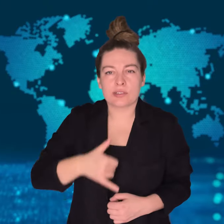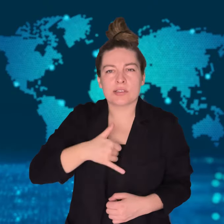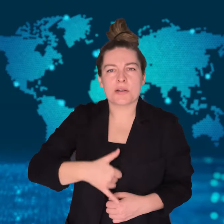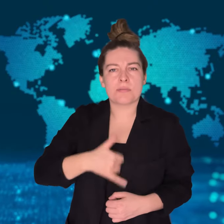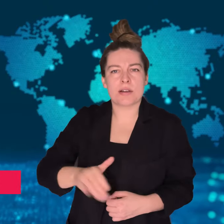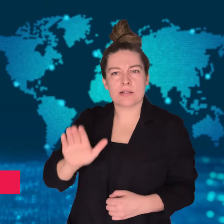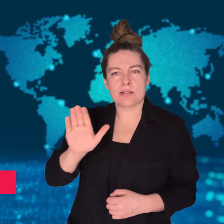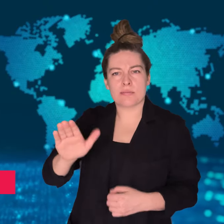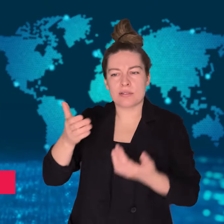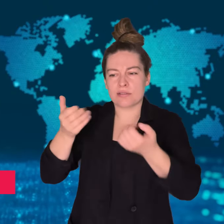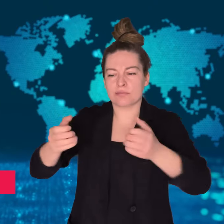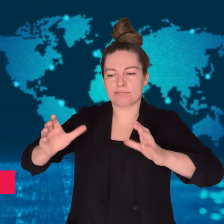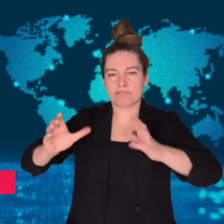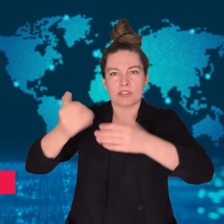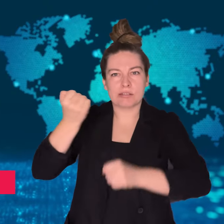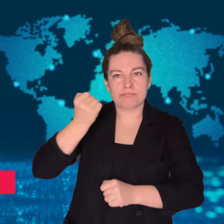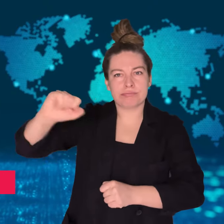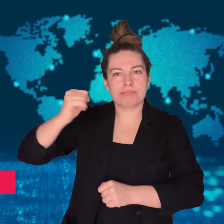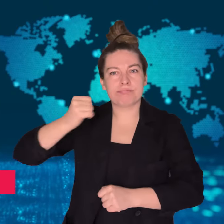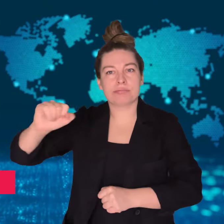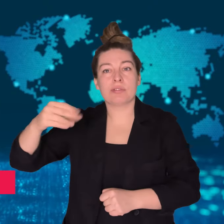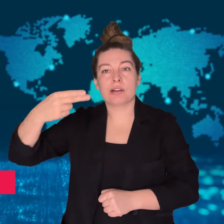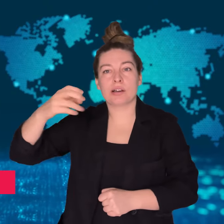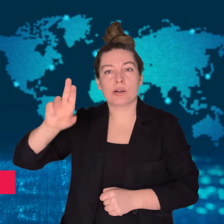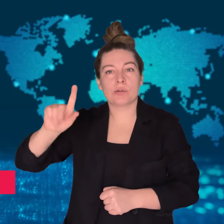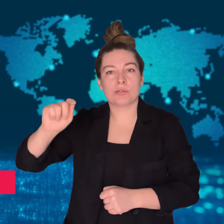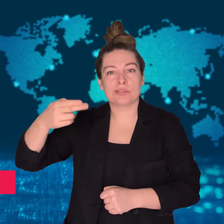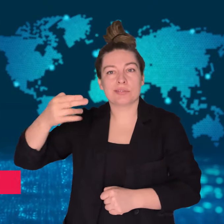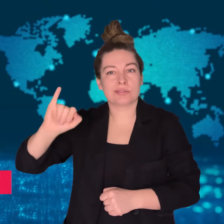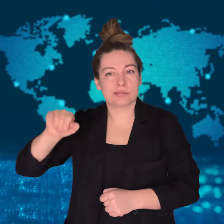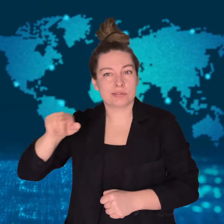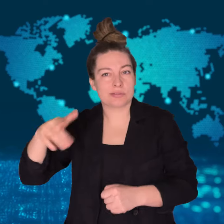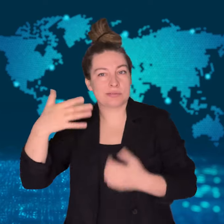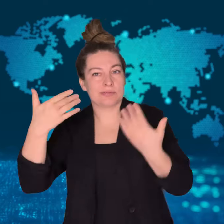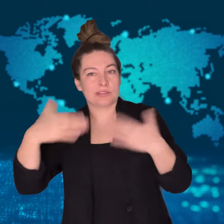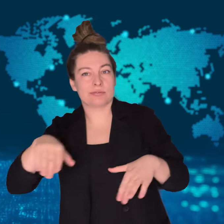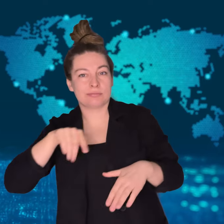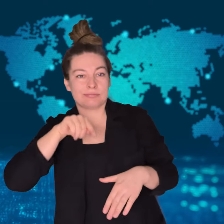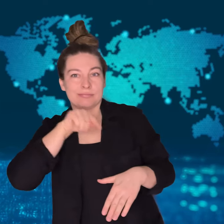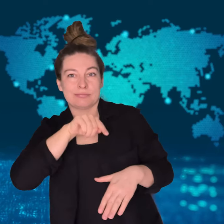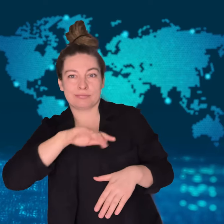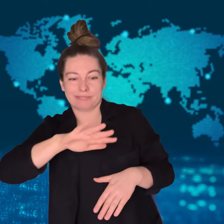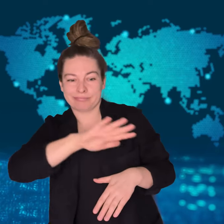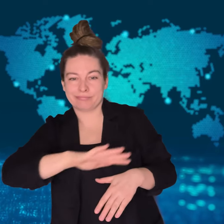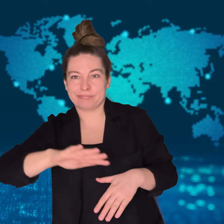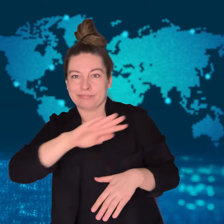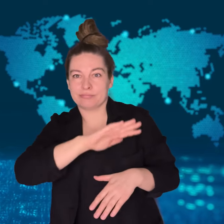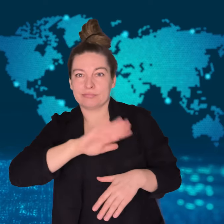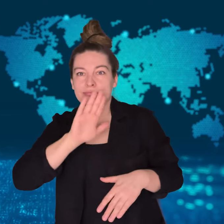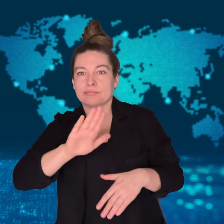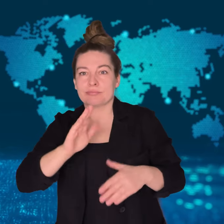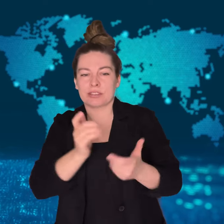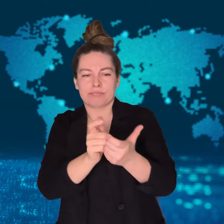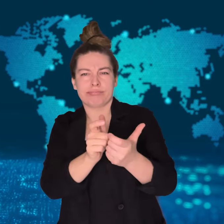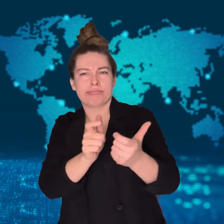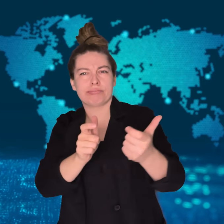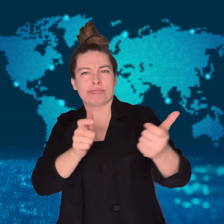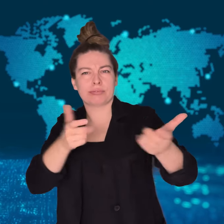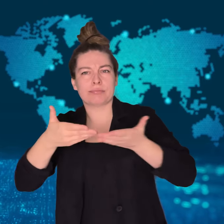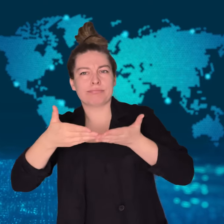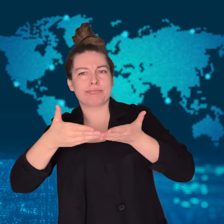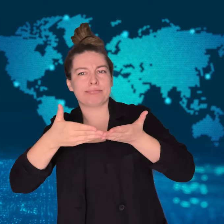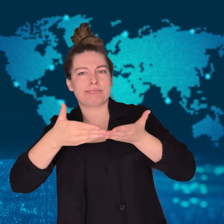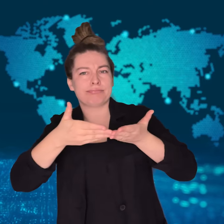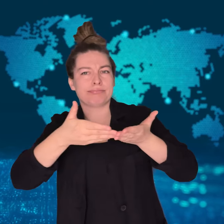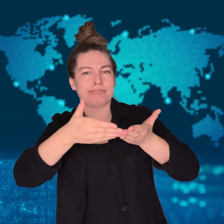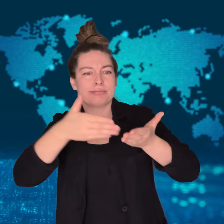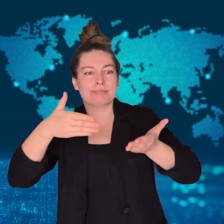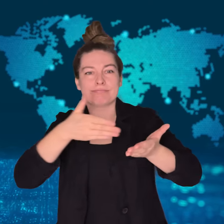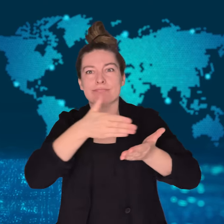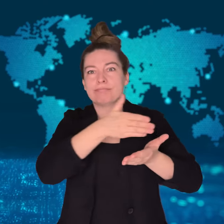[MONIKA]: A cargo ship that was hit by Yemen's Houthi rebels has sunk in the Red Sea.